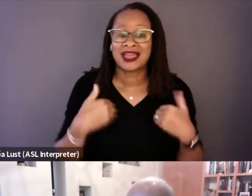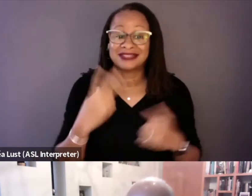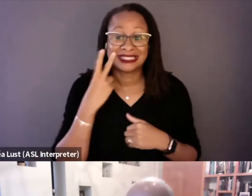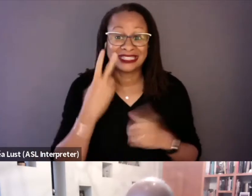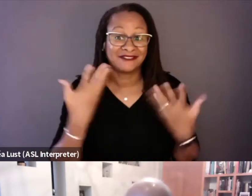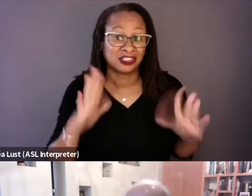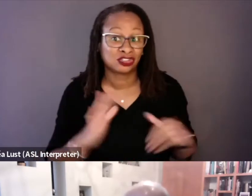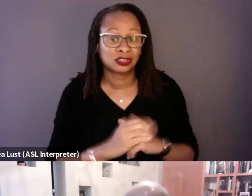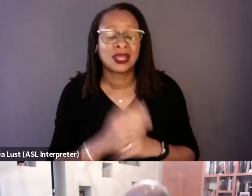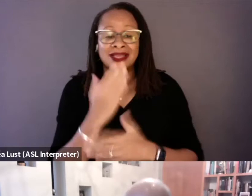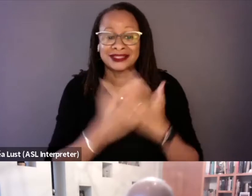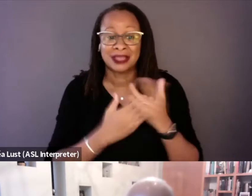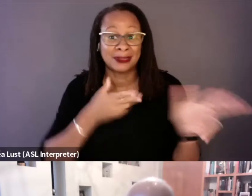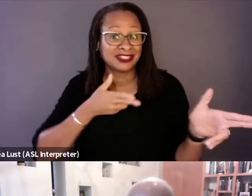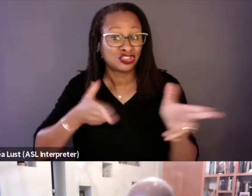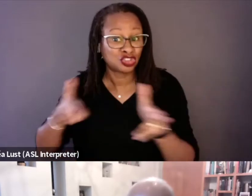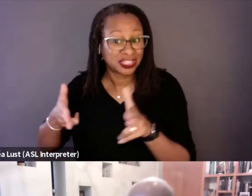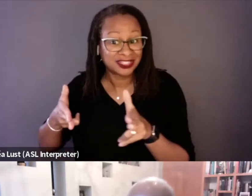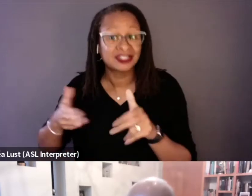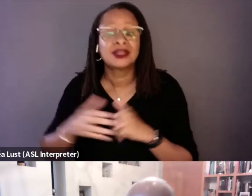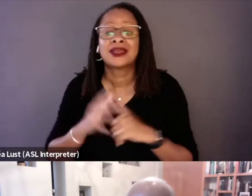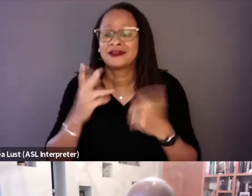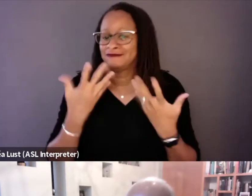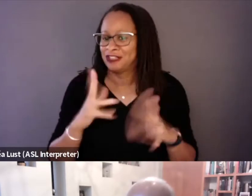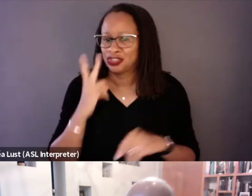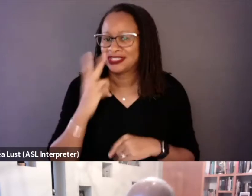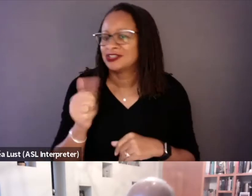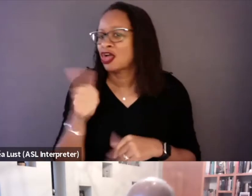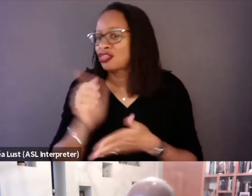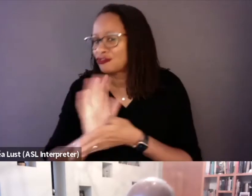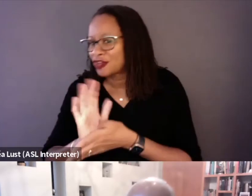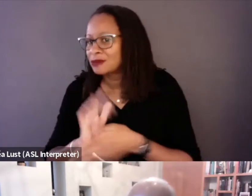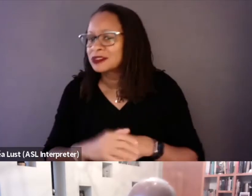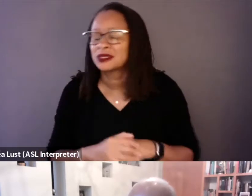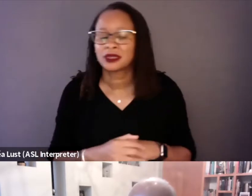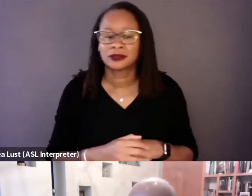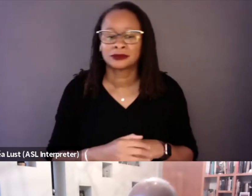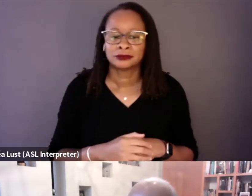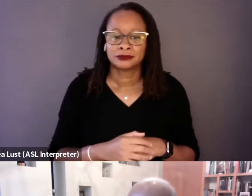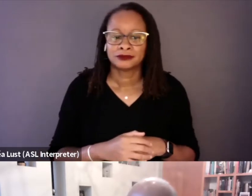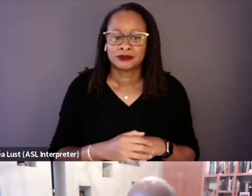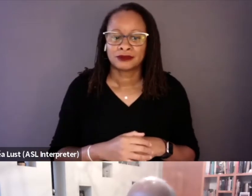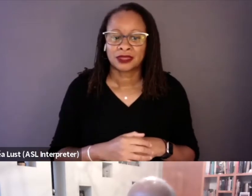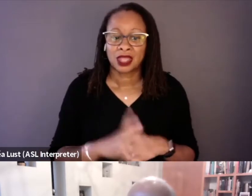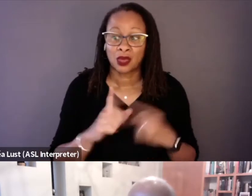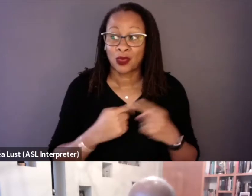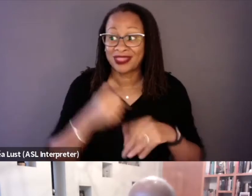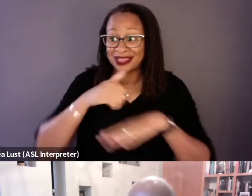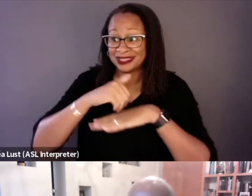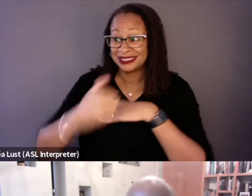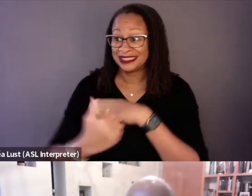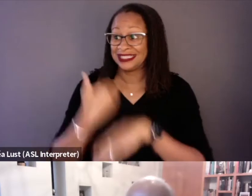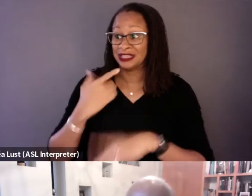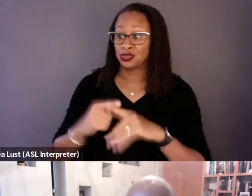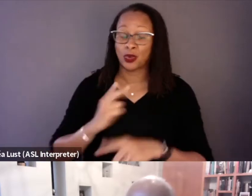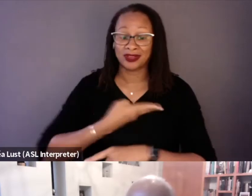of the shooting had been seen in other films, but when they sent it to us, they sent us, like,